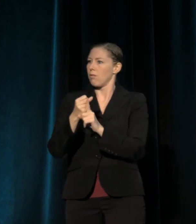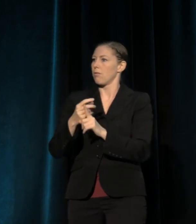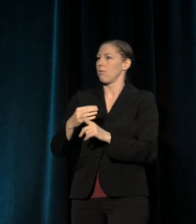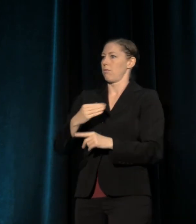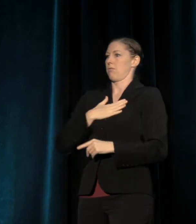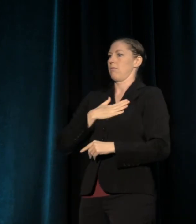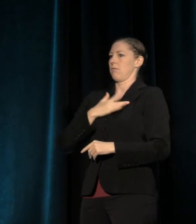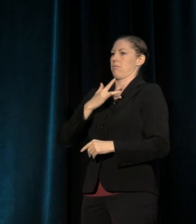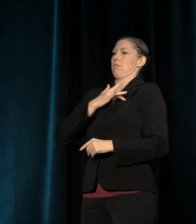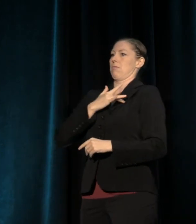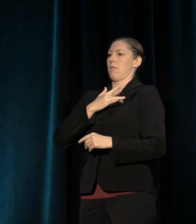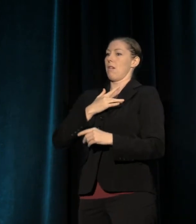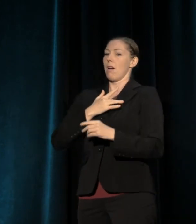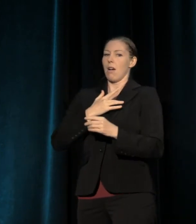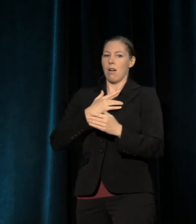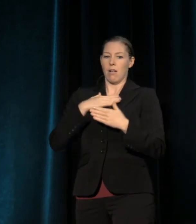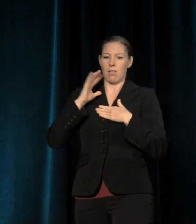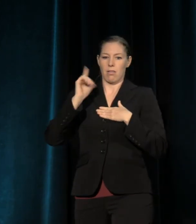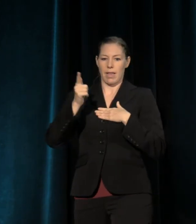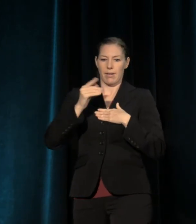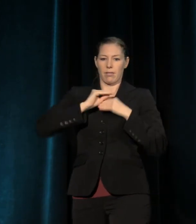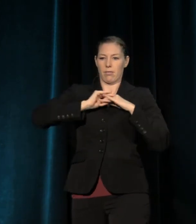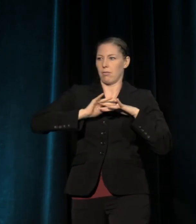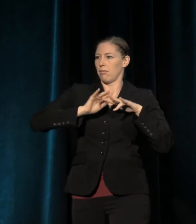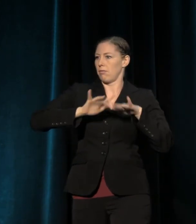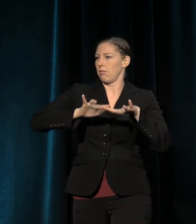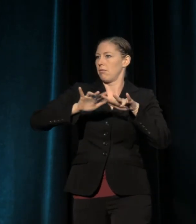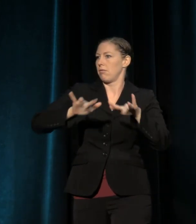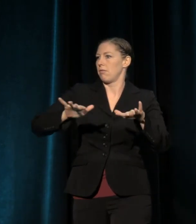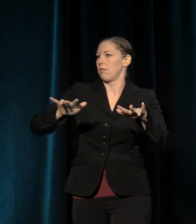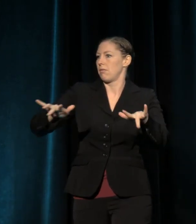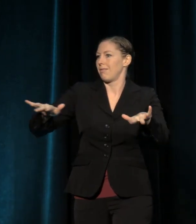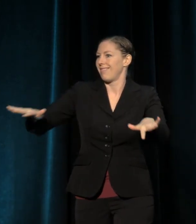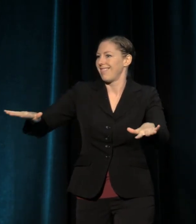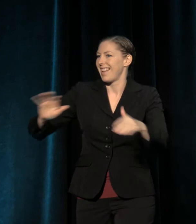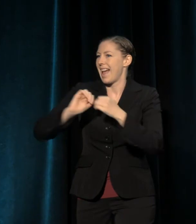Remember too, that revolution is the closing of an old circle,